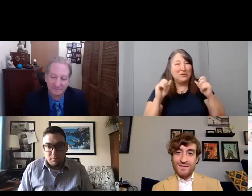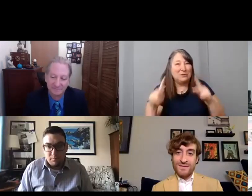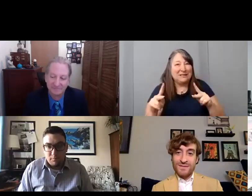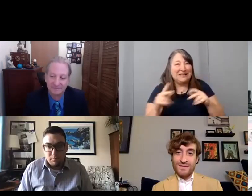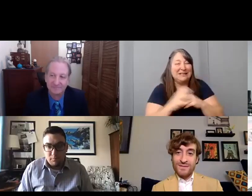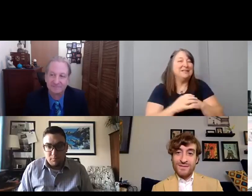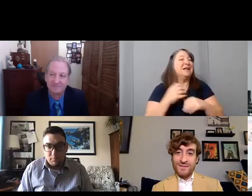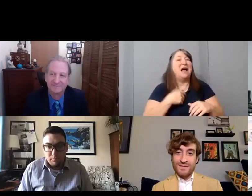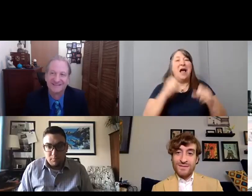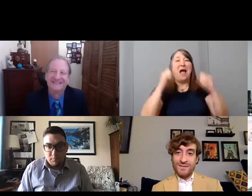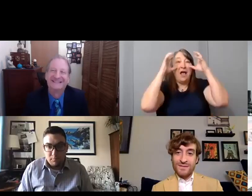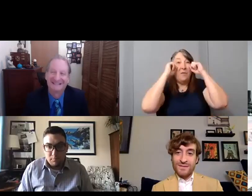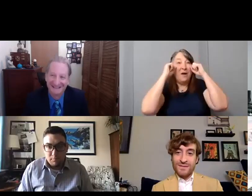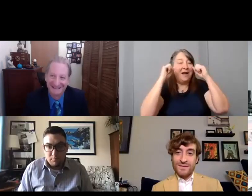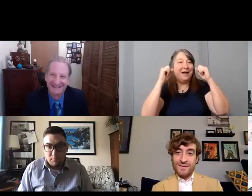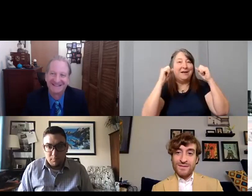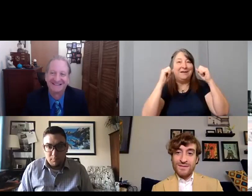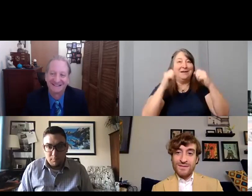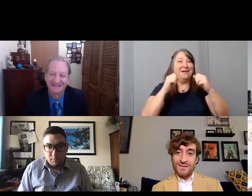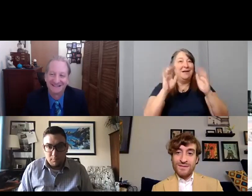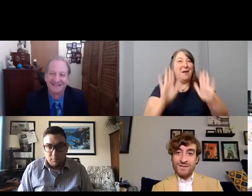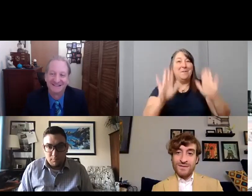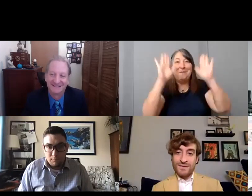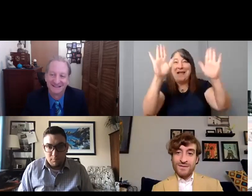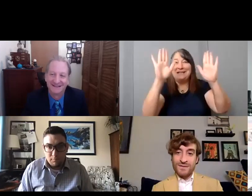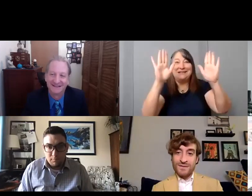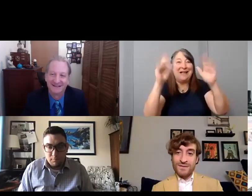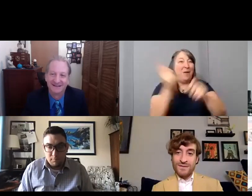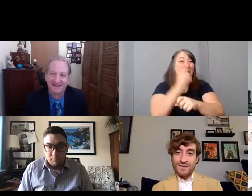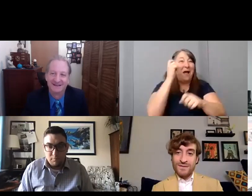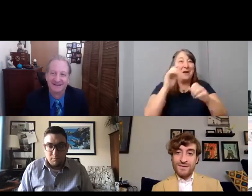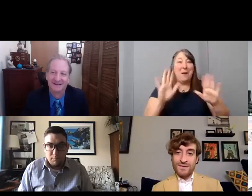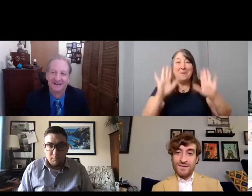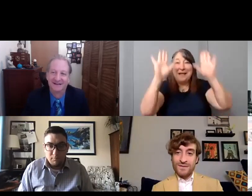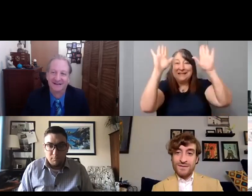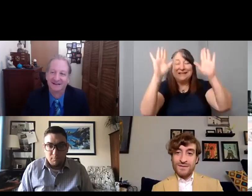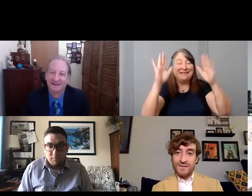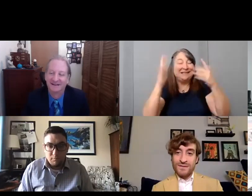I had a mentorship and I'm continuing… I was